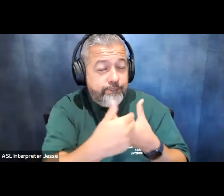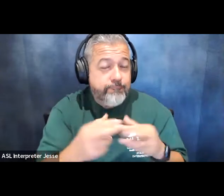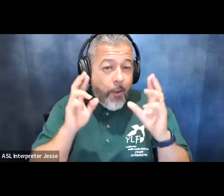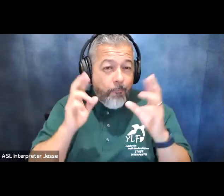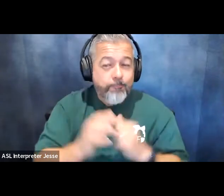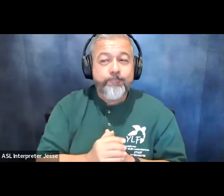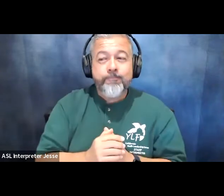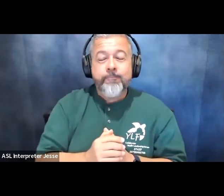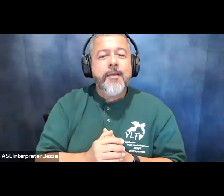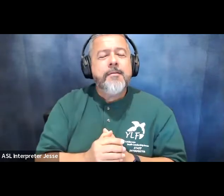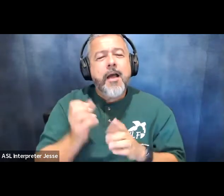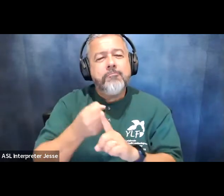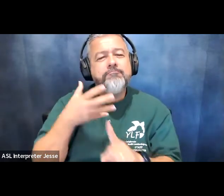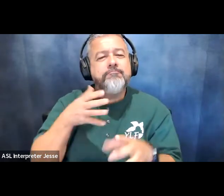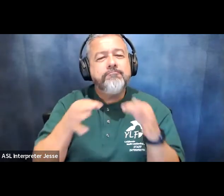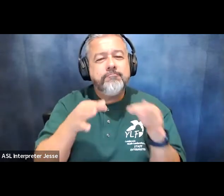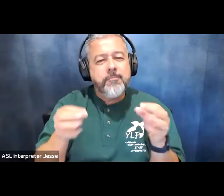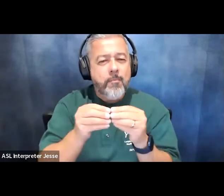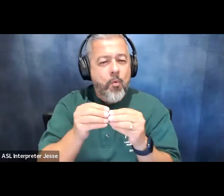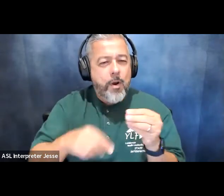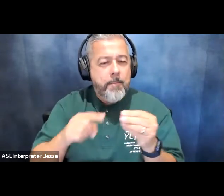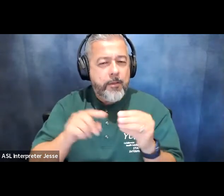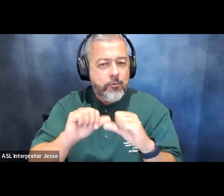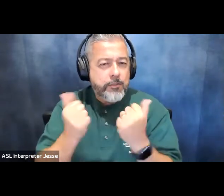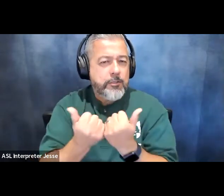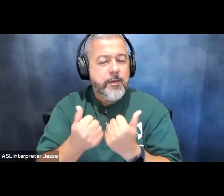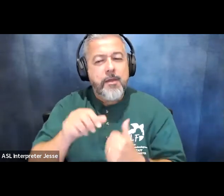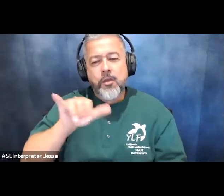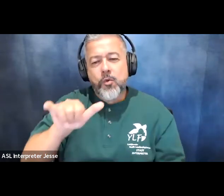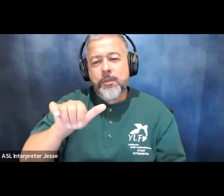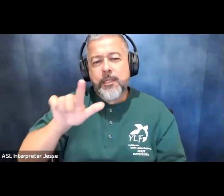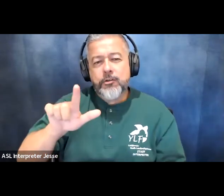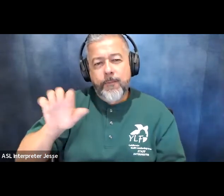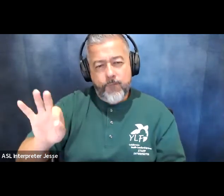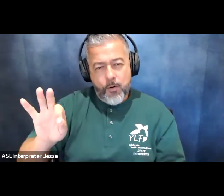tell you a little bit more about the association of youth leadership forums um i'm gonna i just